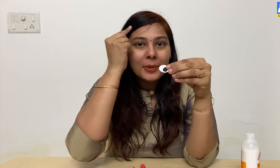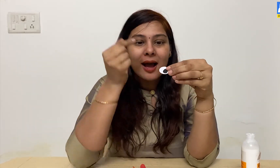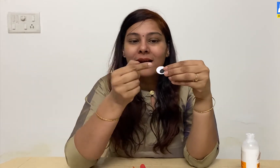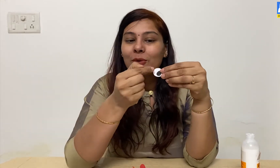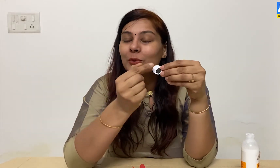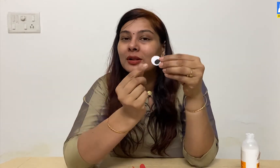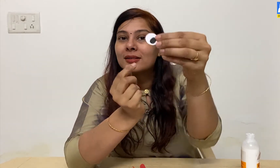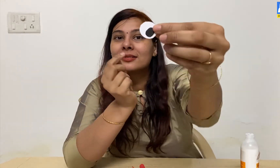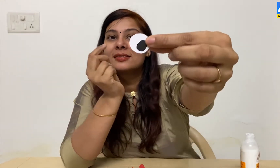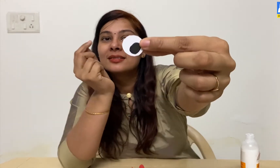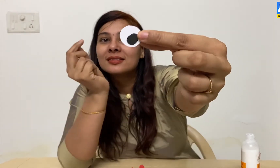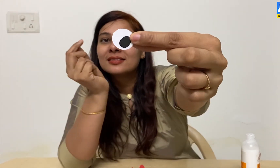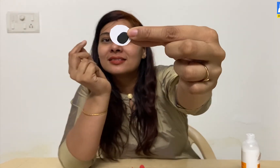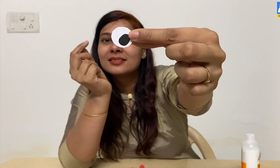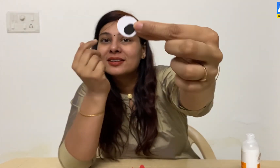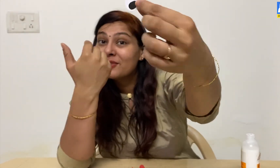and also cut a small black circle.